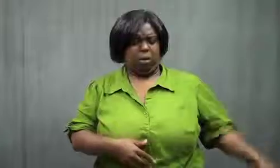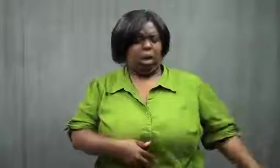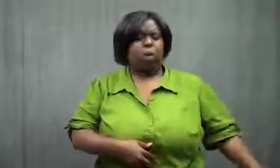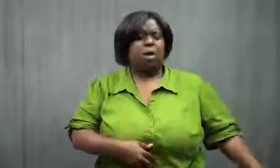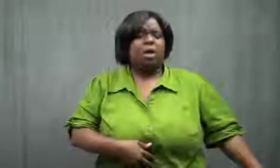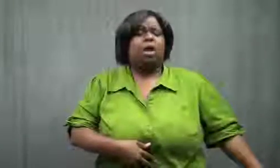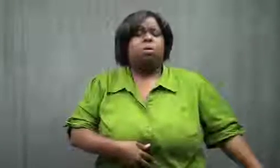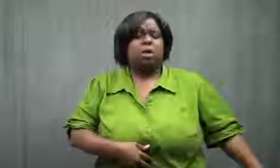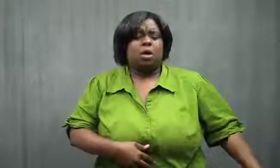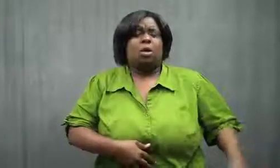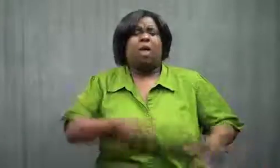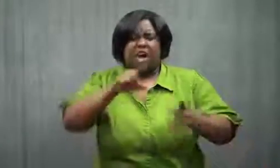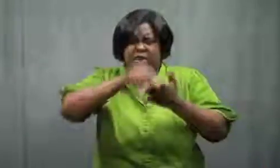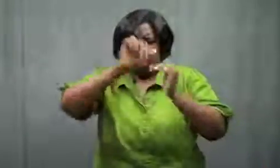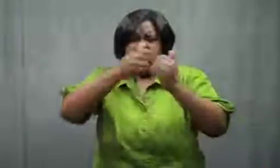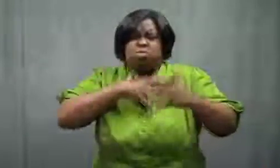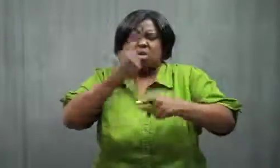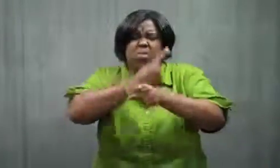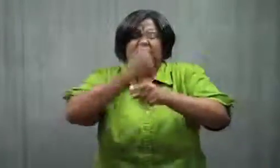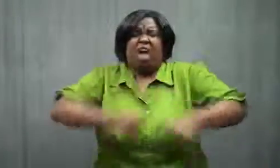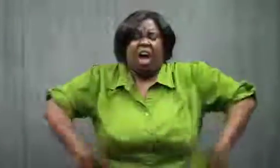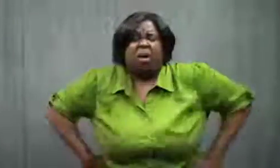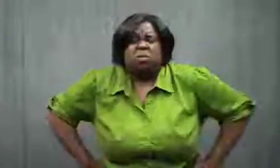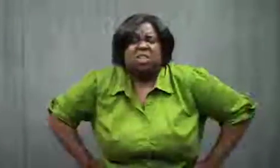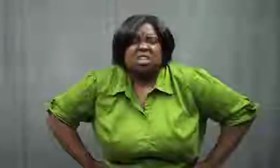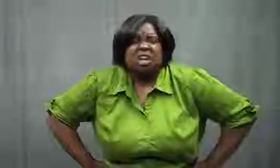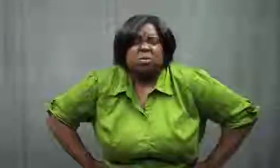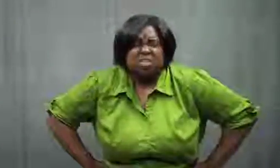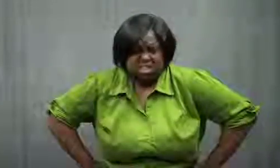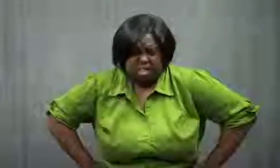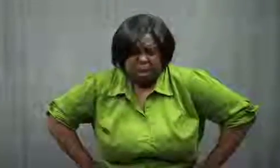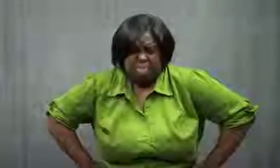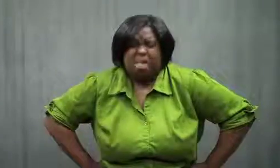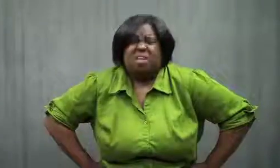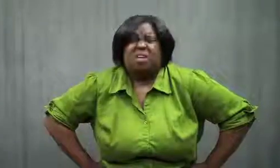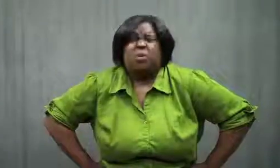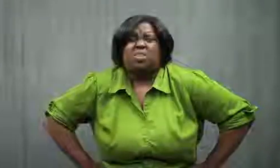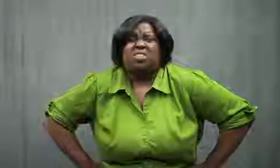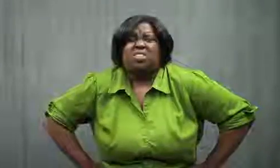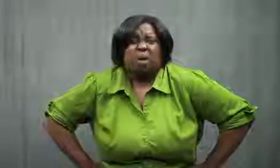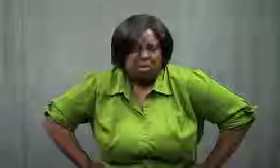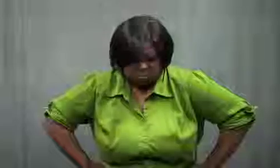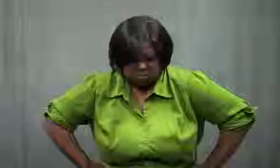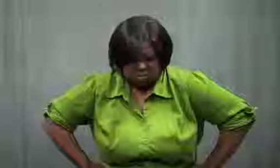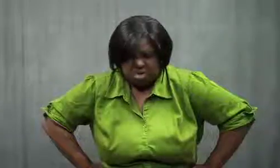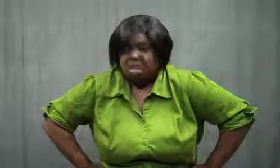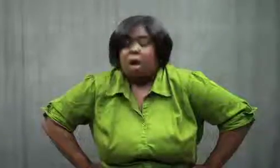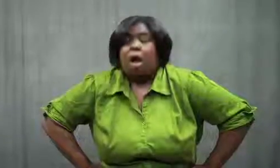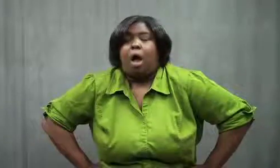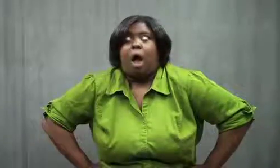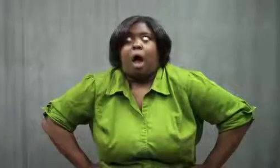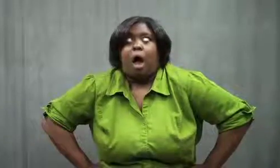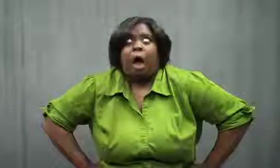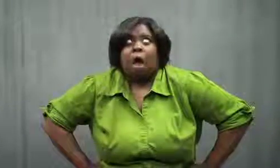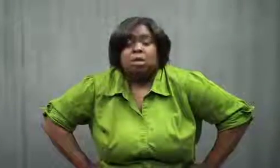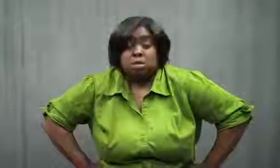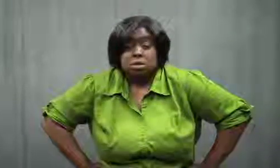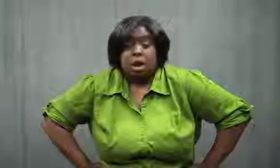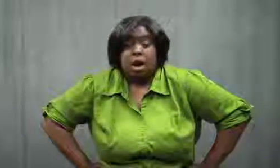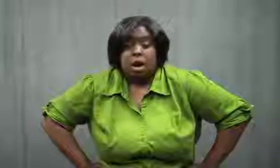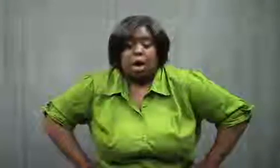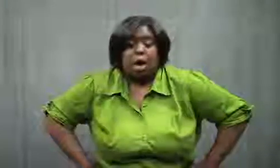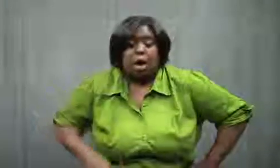I had to learn how to breathe right with these on. Puff, puff, pant, pant.